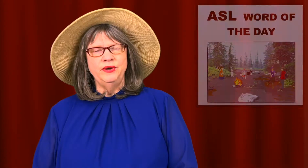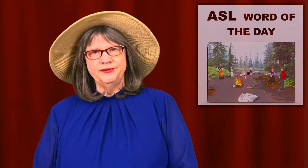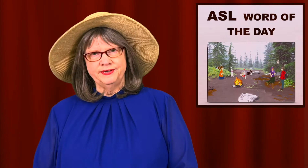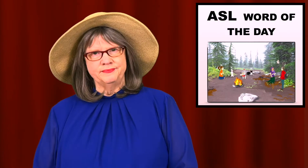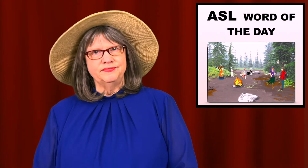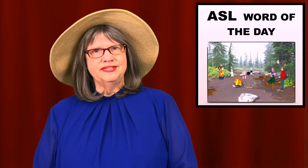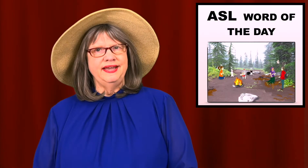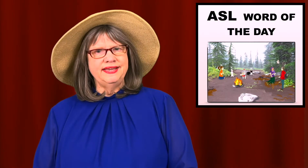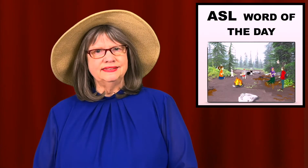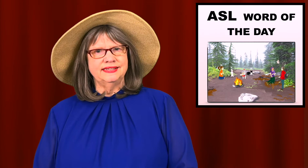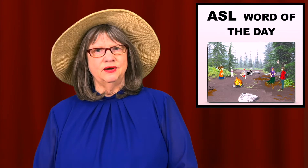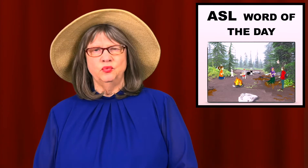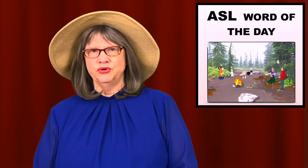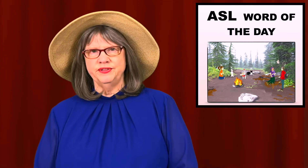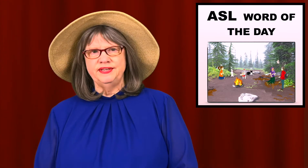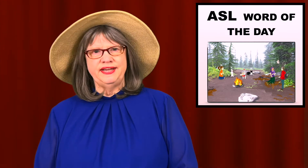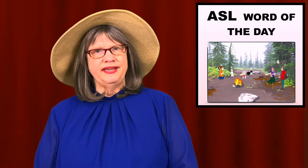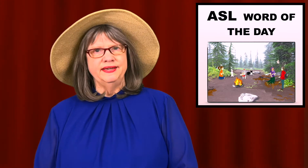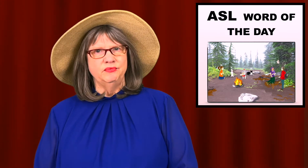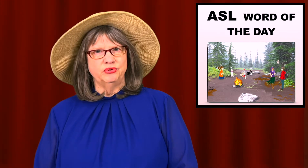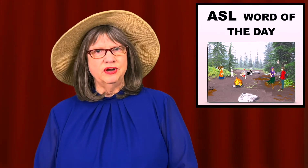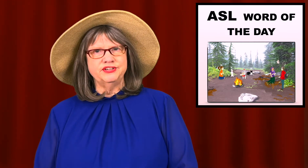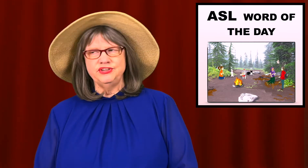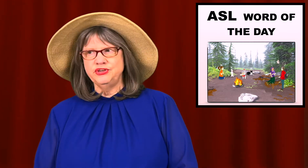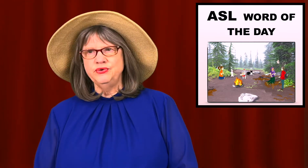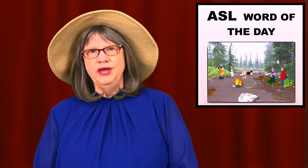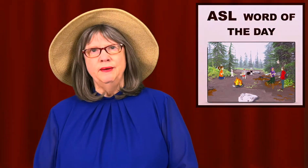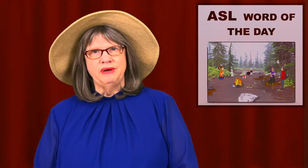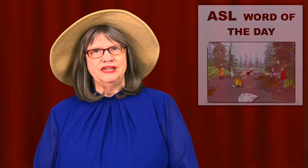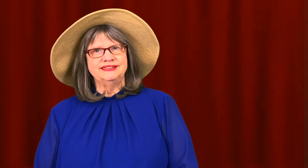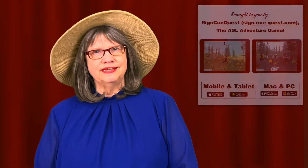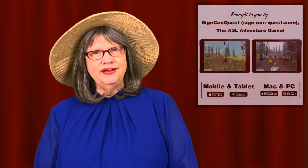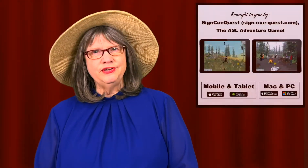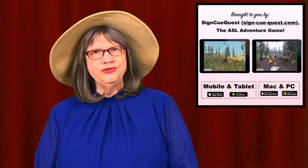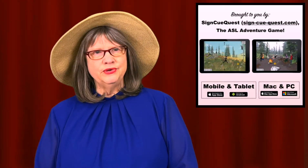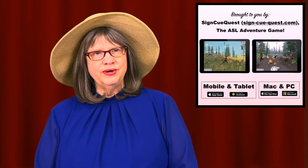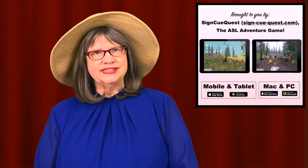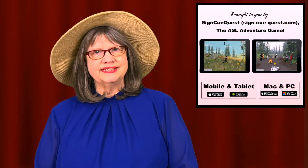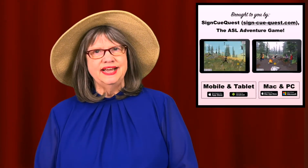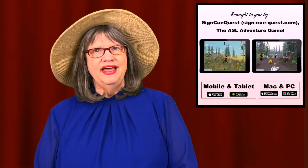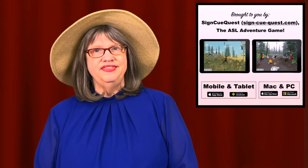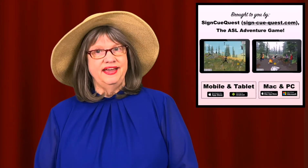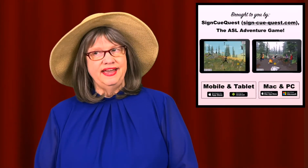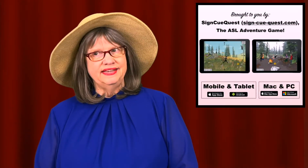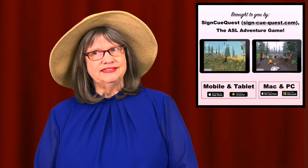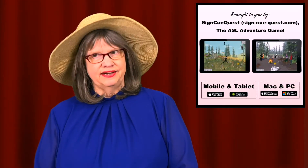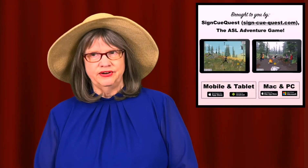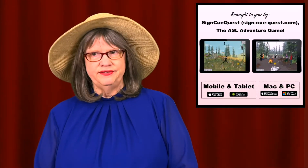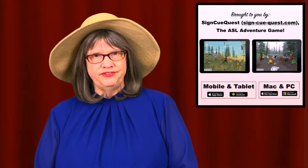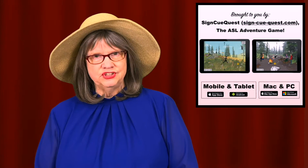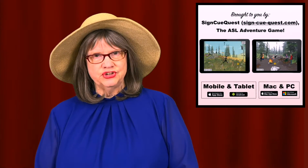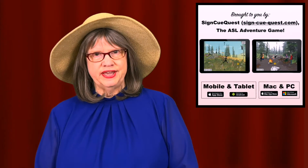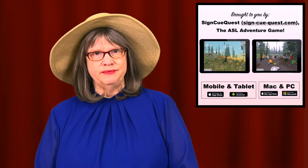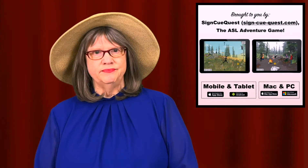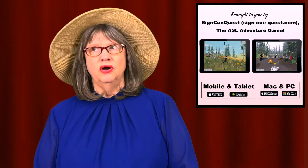Welcome to ASL Word Of The Day brought to you by SignCueQuest, The ASL Adventure Game.